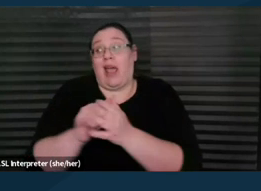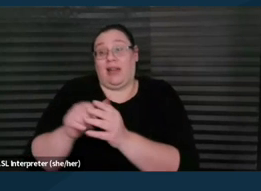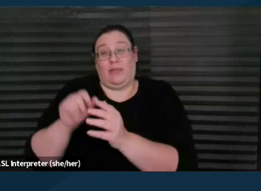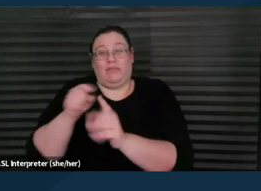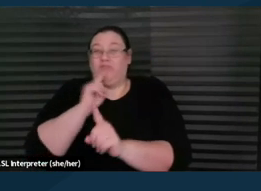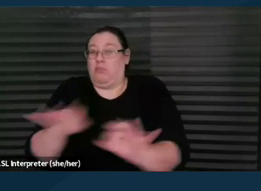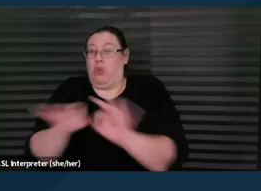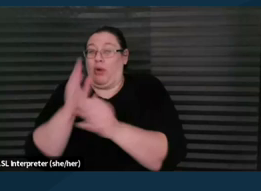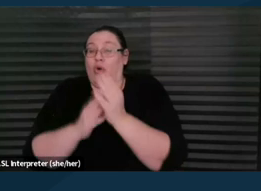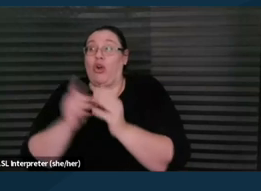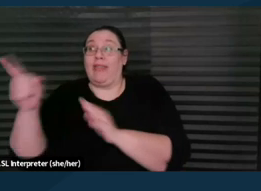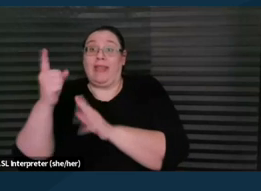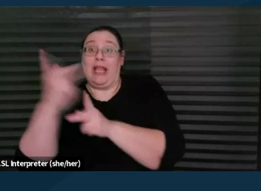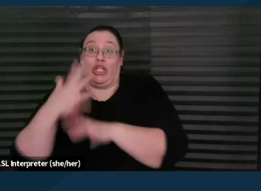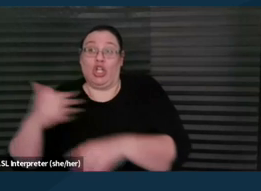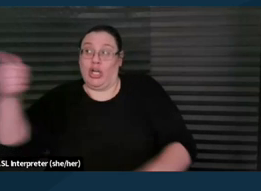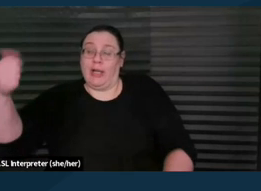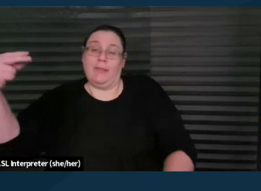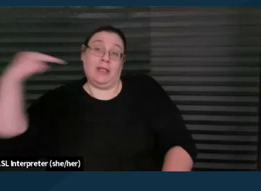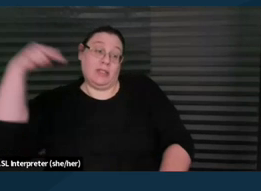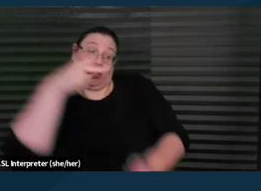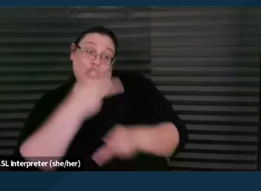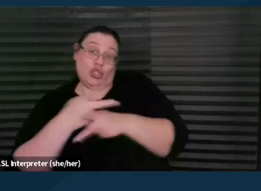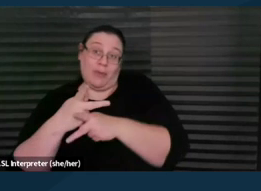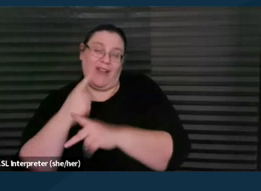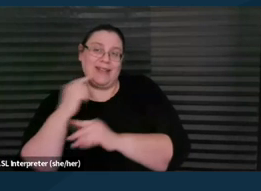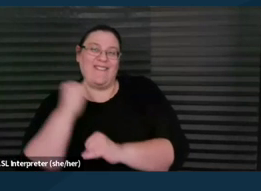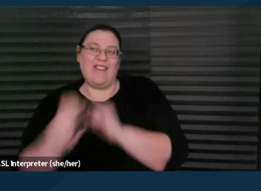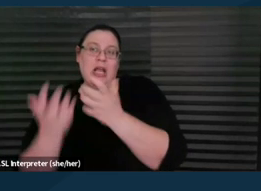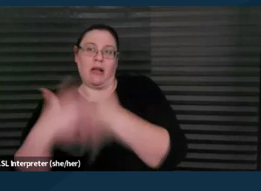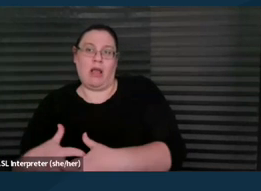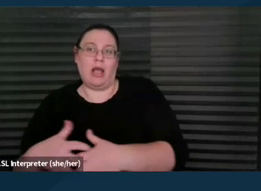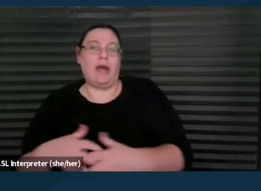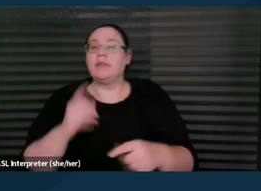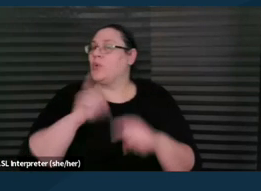The attorney has to supervise, edit and finalize. The paralegal can't just draft it